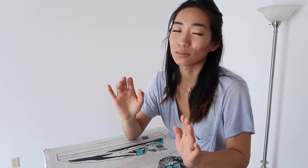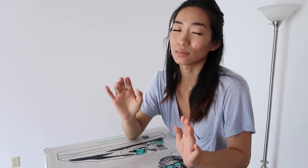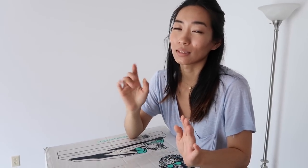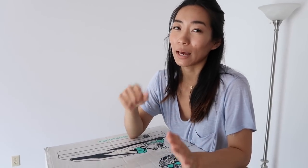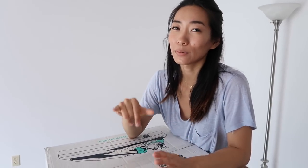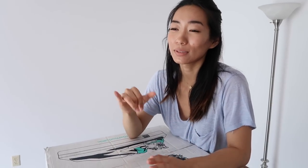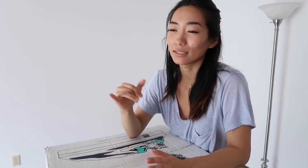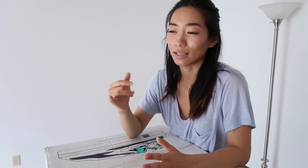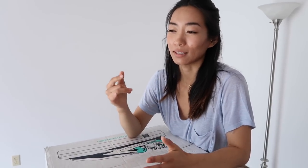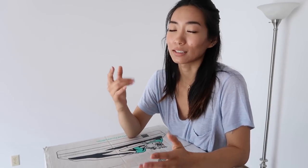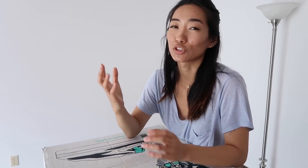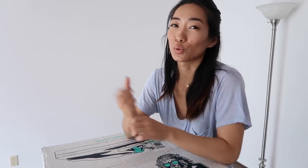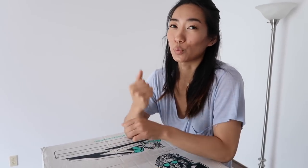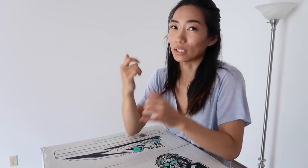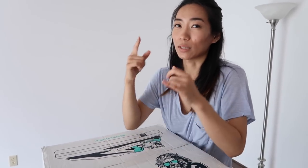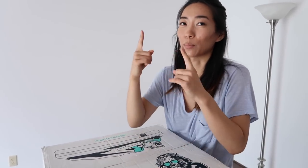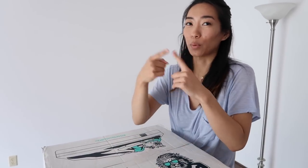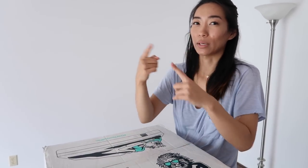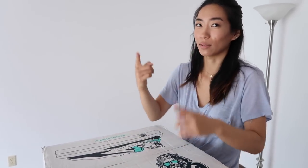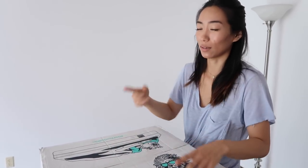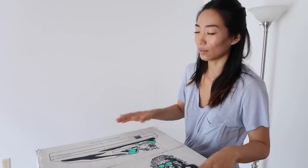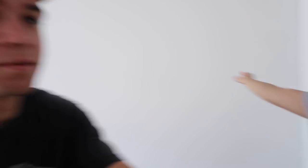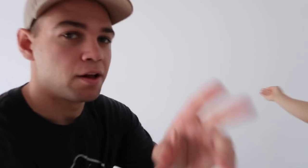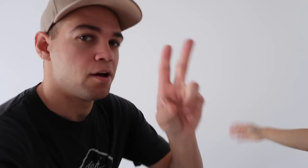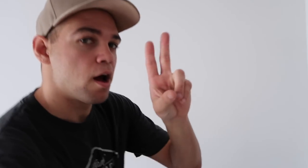that's. That was like such a winning point there yeah